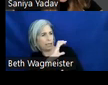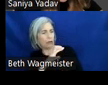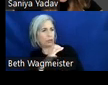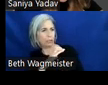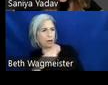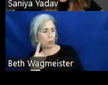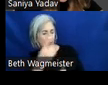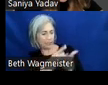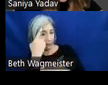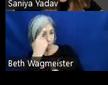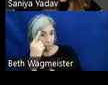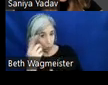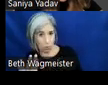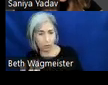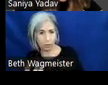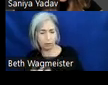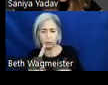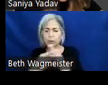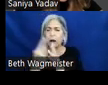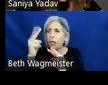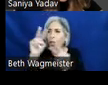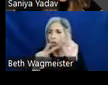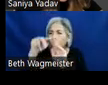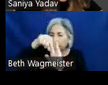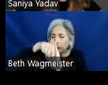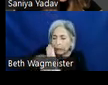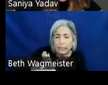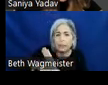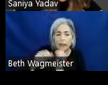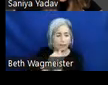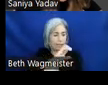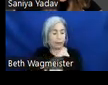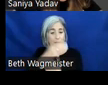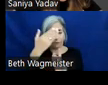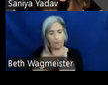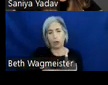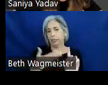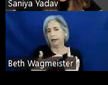we designing for? We start to look deeply into the characteristics of a person, so for Ivan,